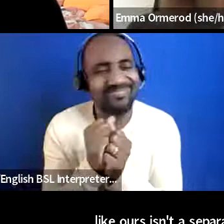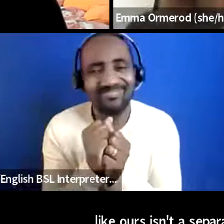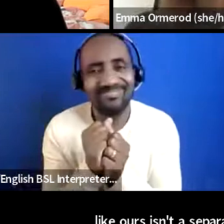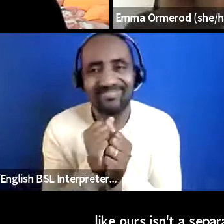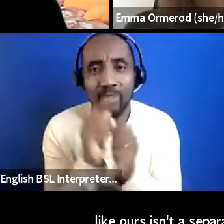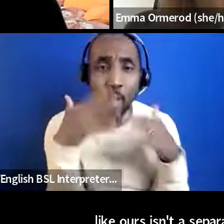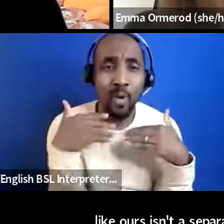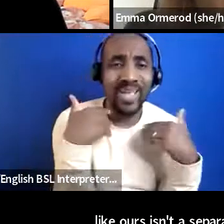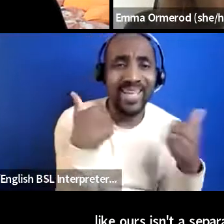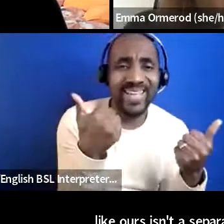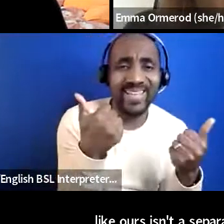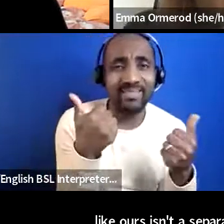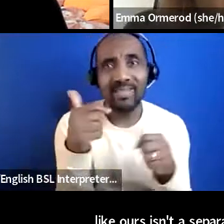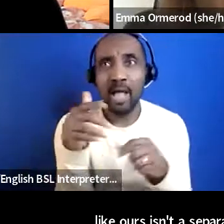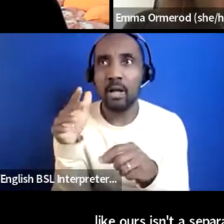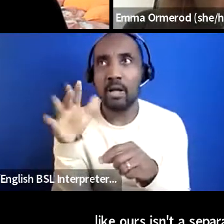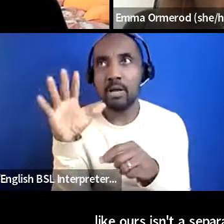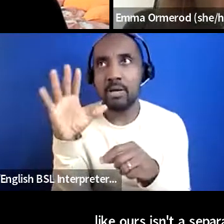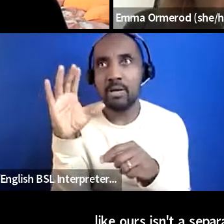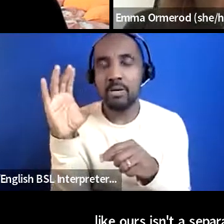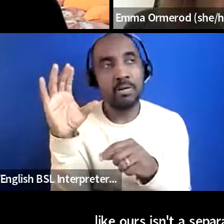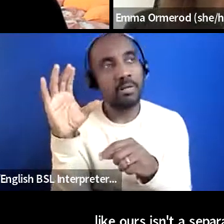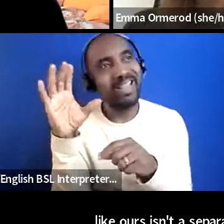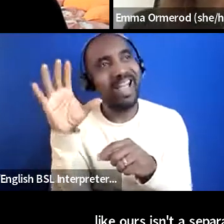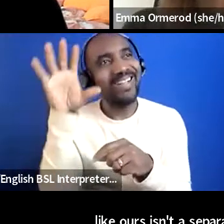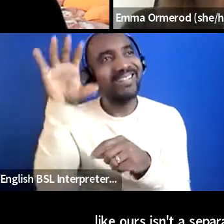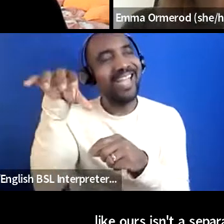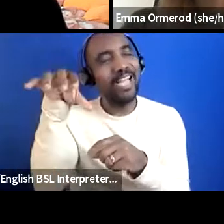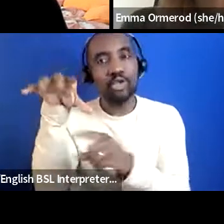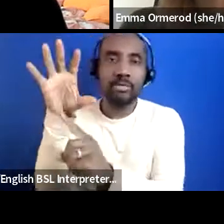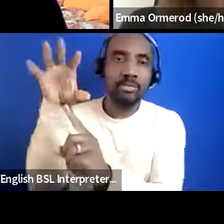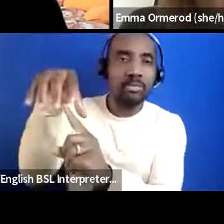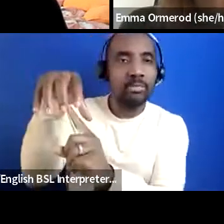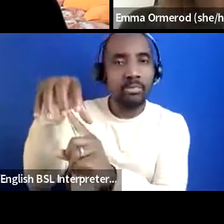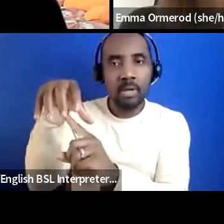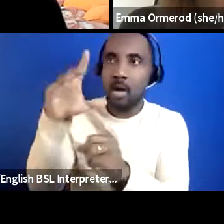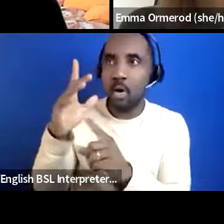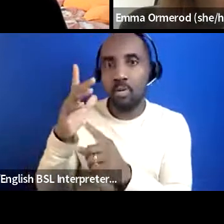state there that you can go to a therapist and there's and that's maybe not great either however